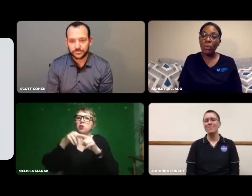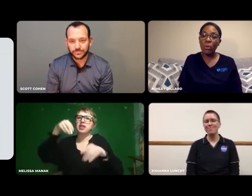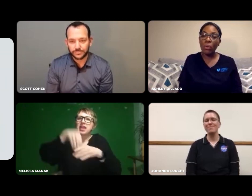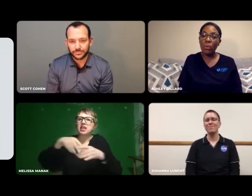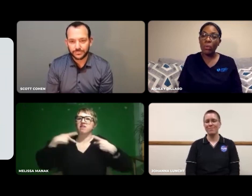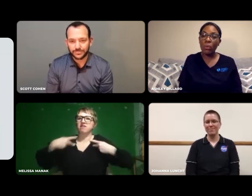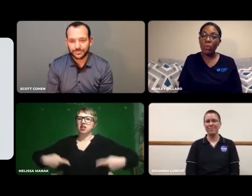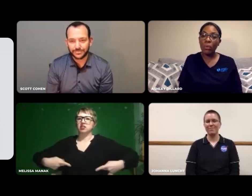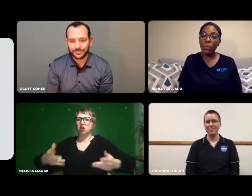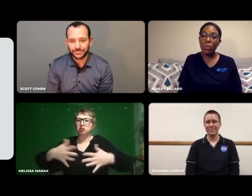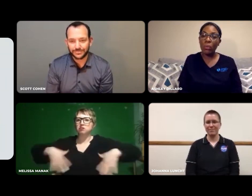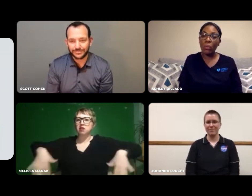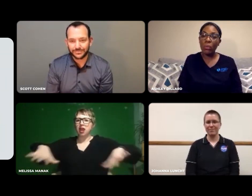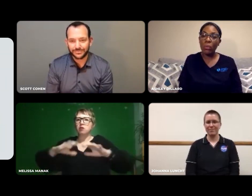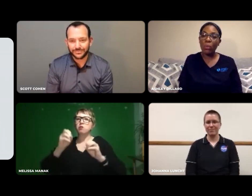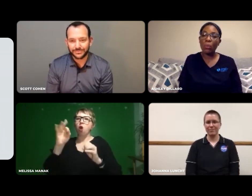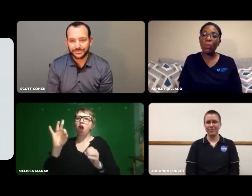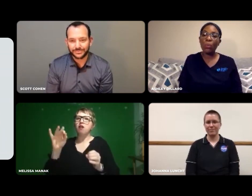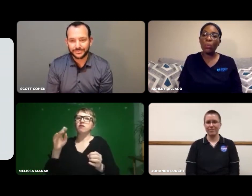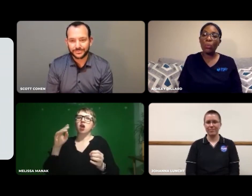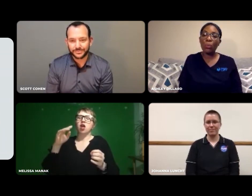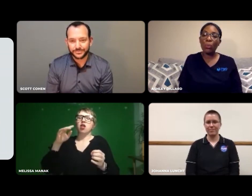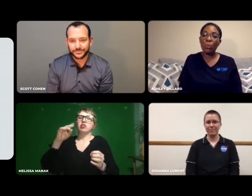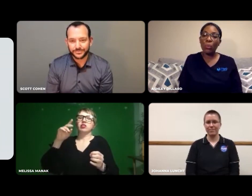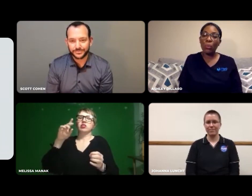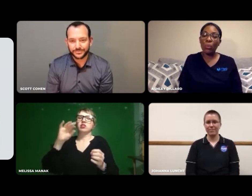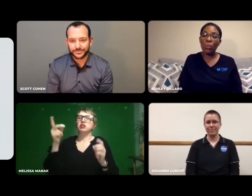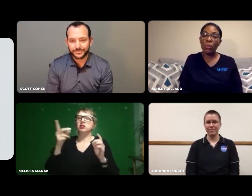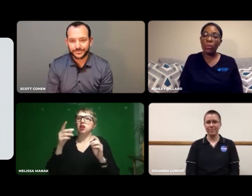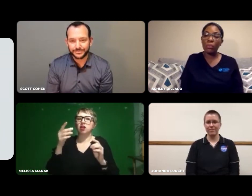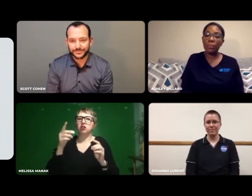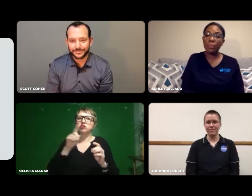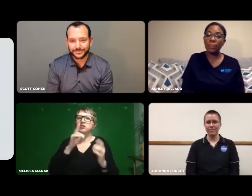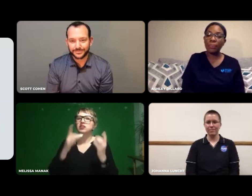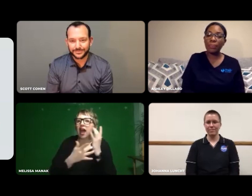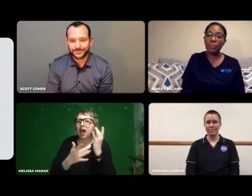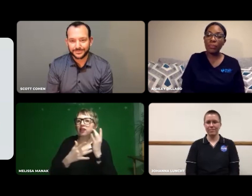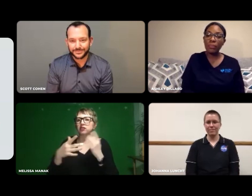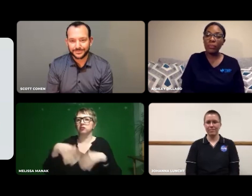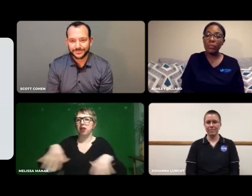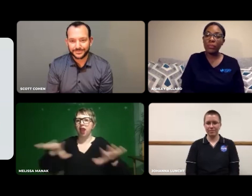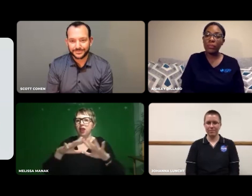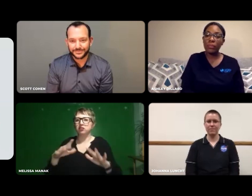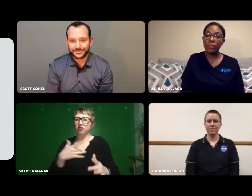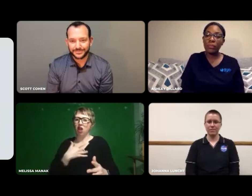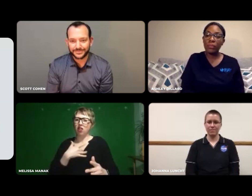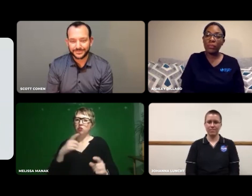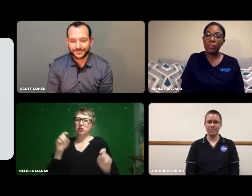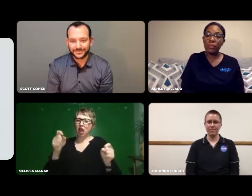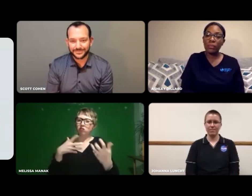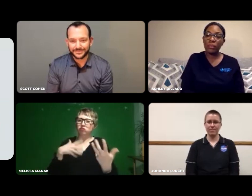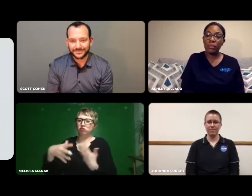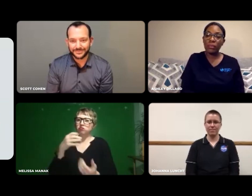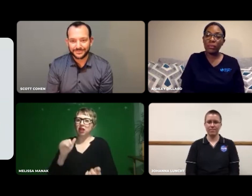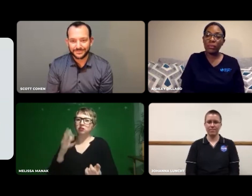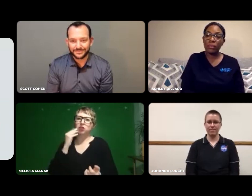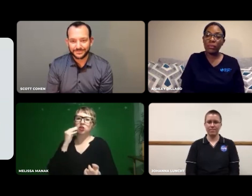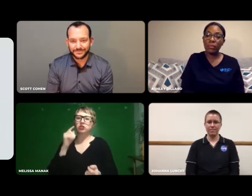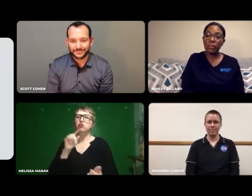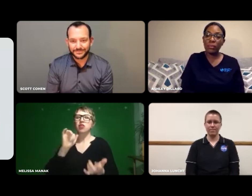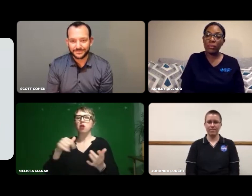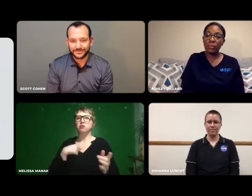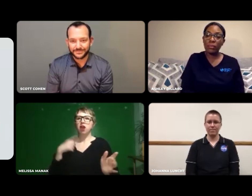It wasn't really the physical, but the technical space -- making that an integrative experience.